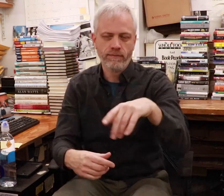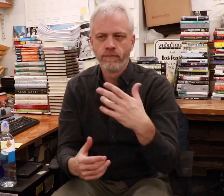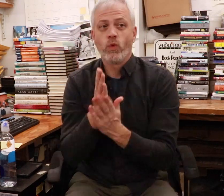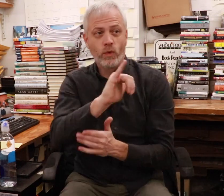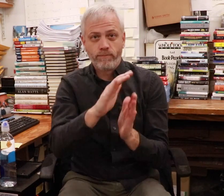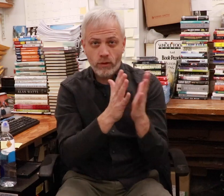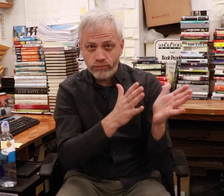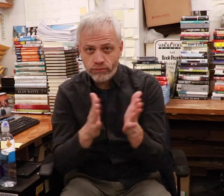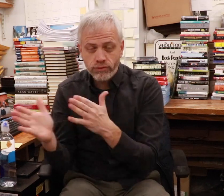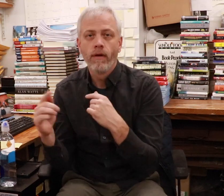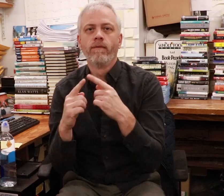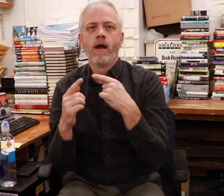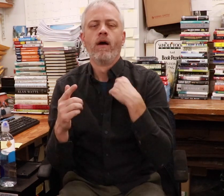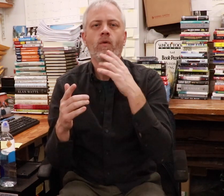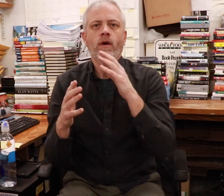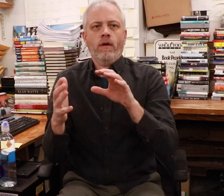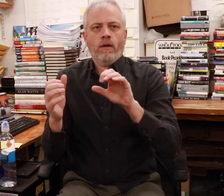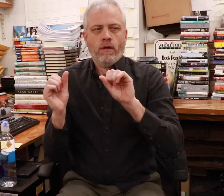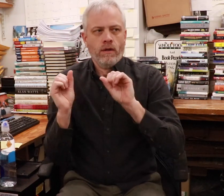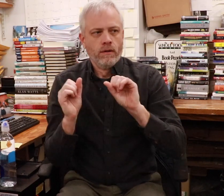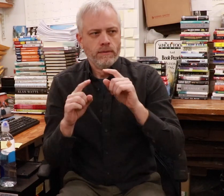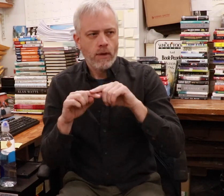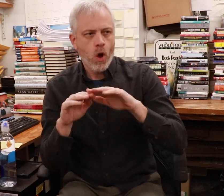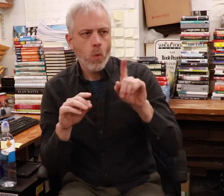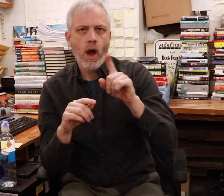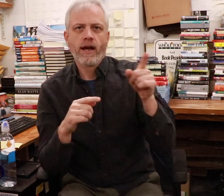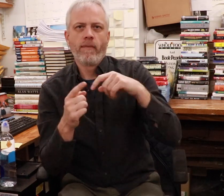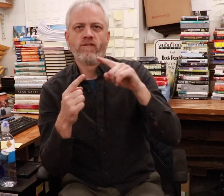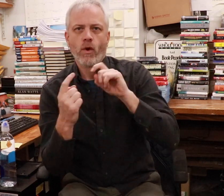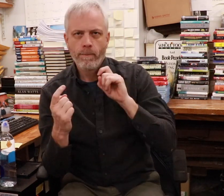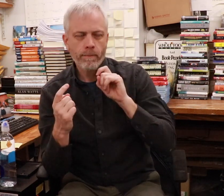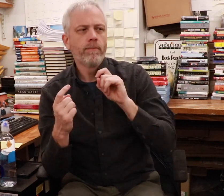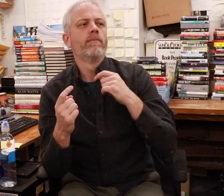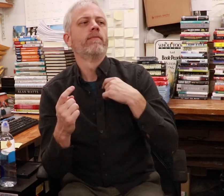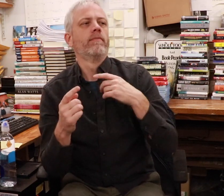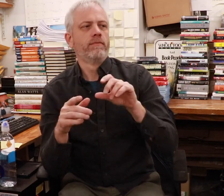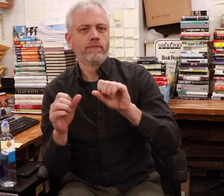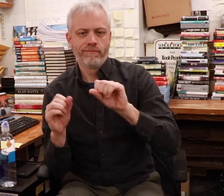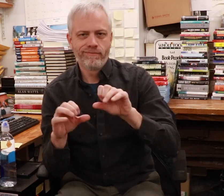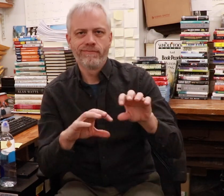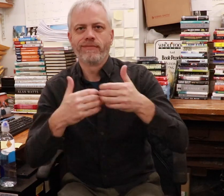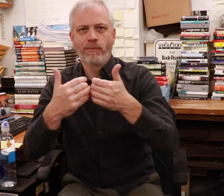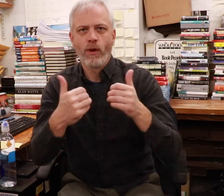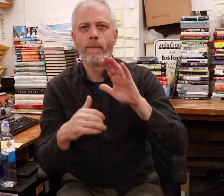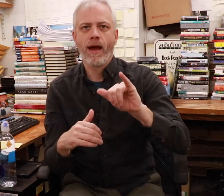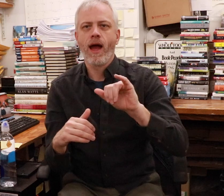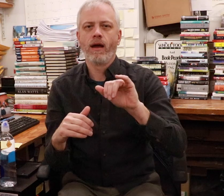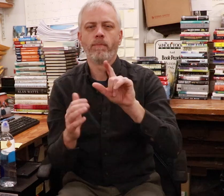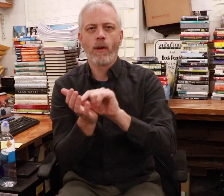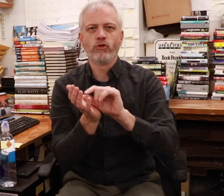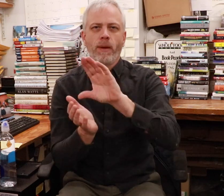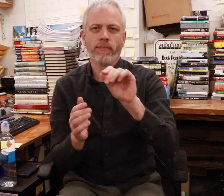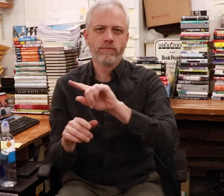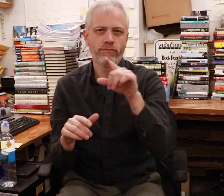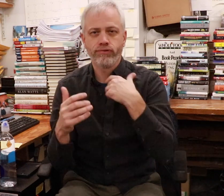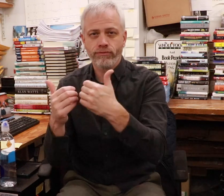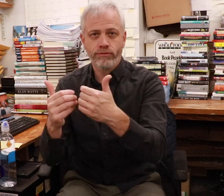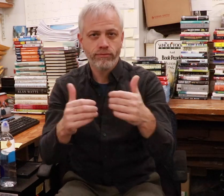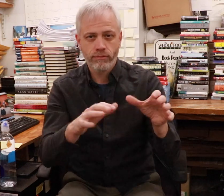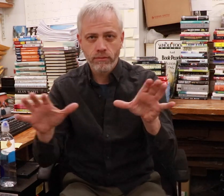Before I return them, I organize the books based on where they were sent from and by publishing companies.